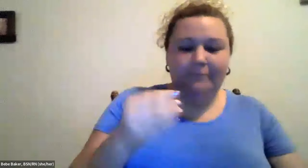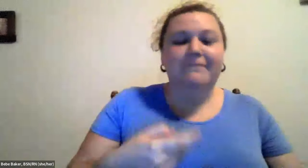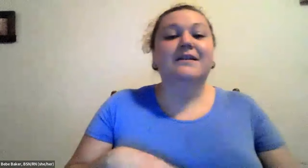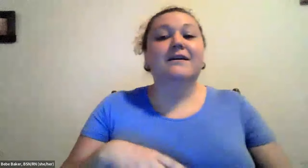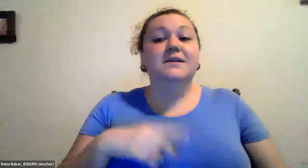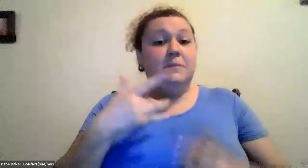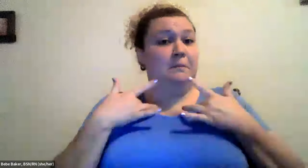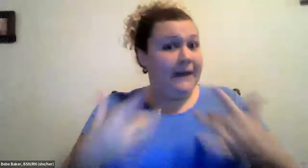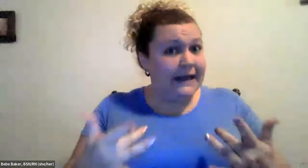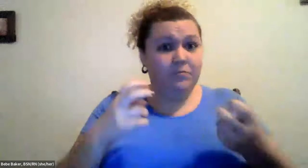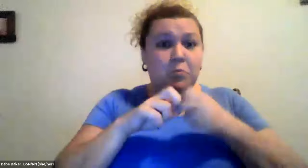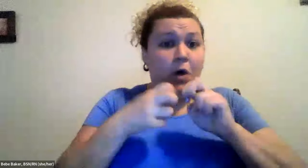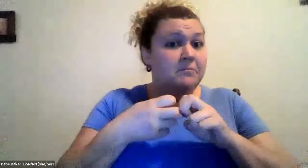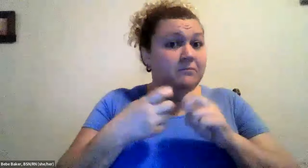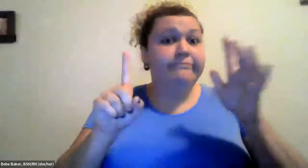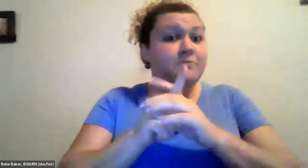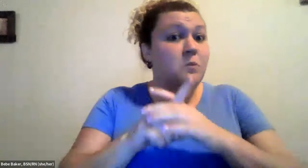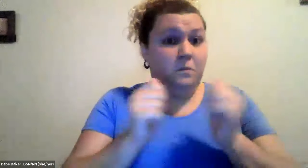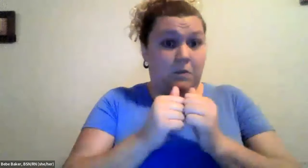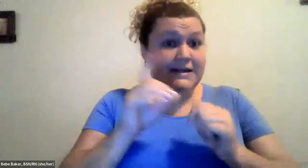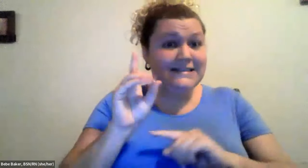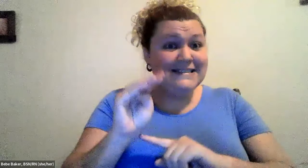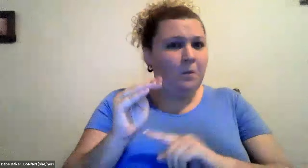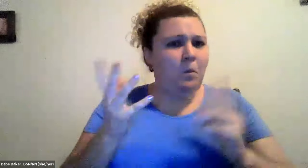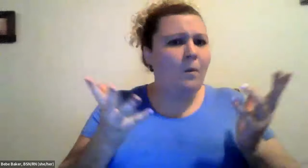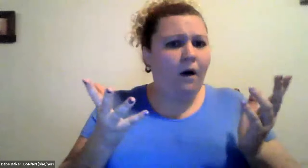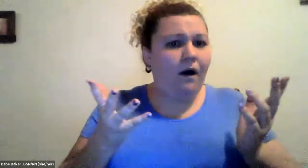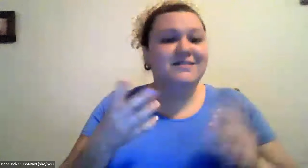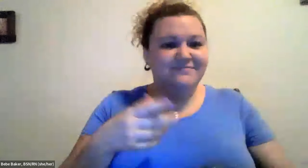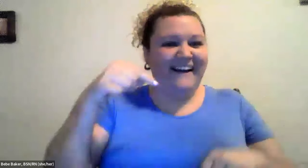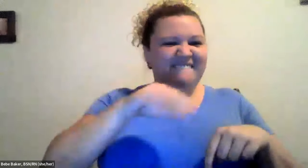Cristine Saunders: So with diabetes. Cristine Saunders: Problems tend to show up.